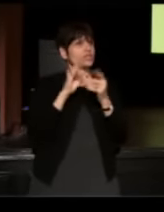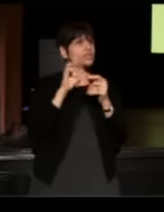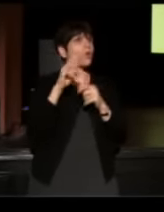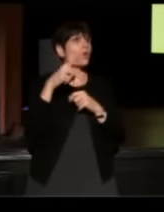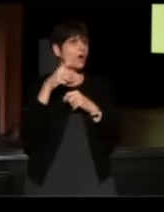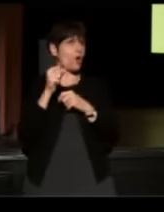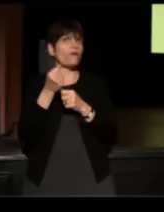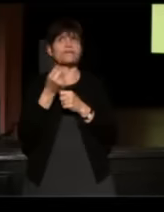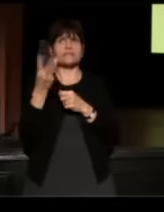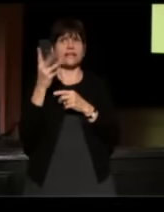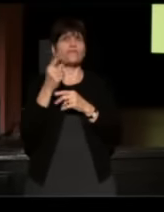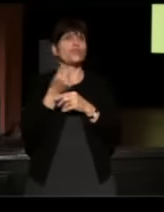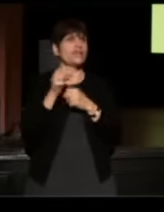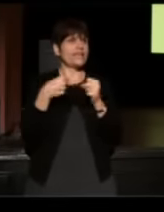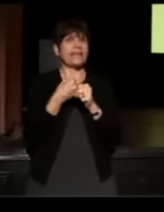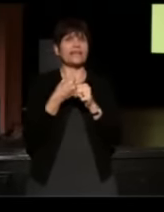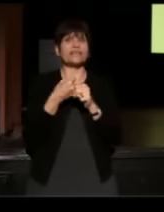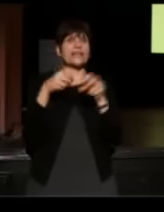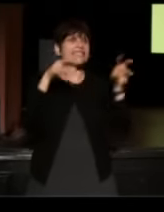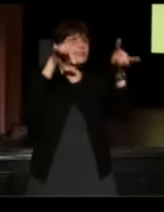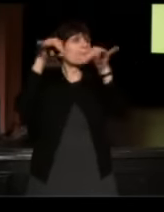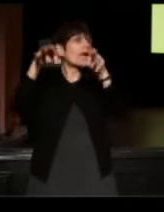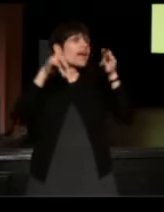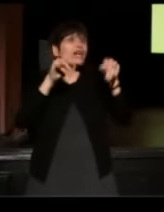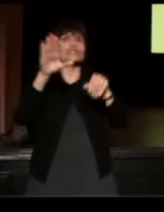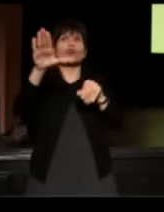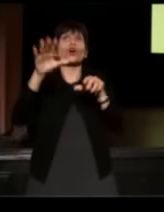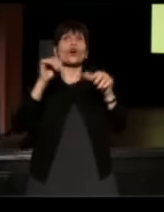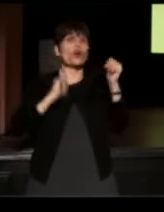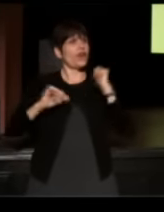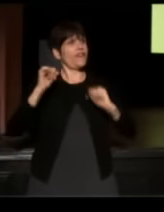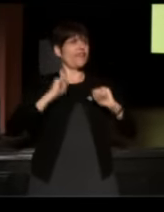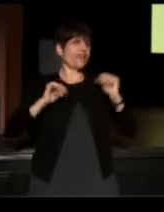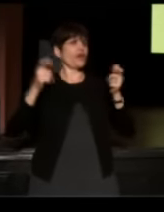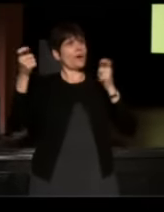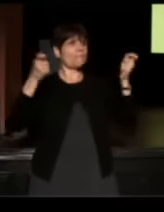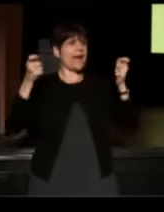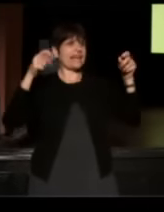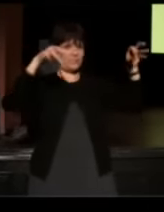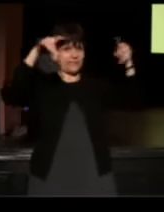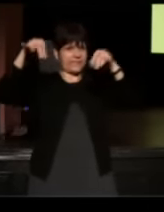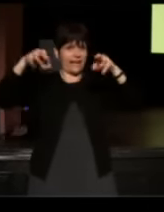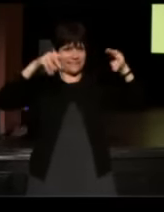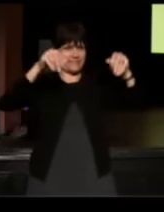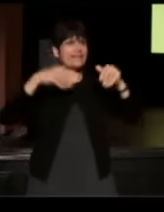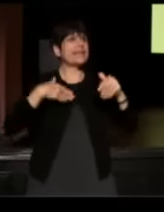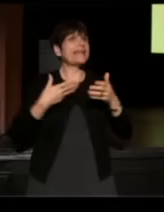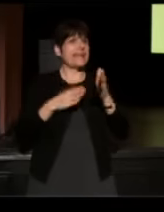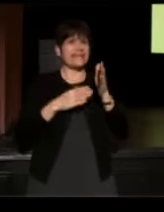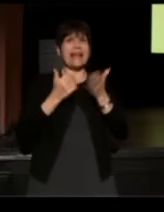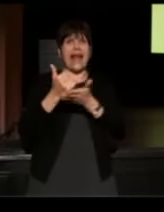and sprinkled her theater organizational management dust on us and helped us get to a new level